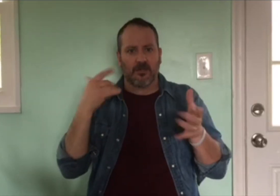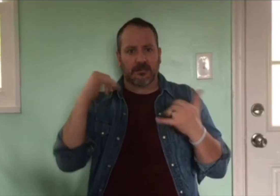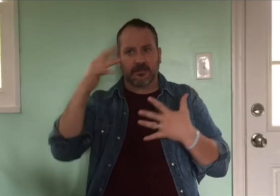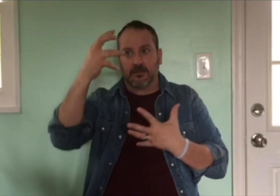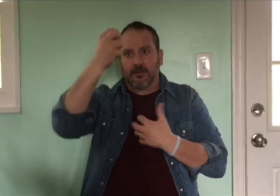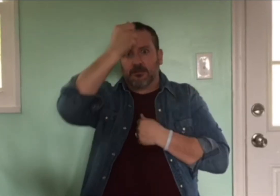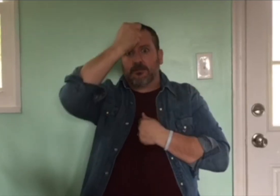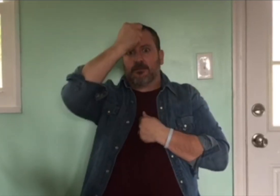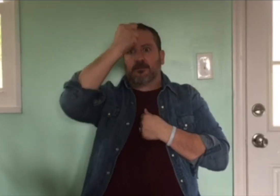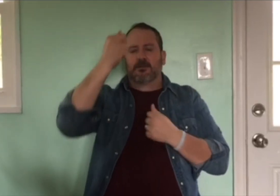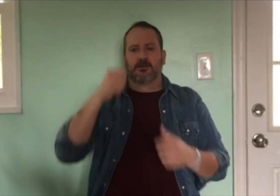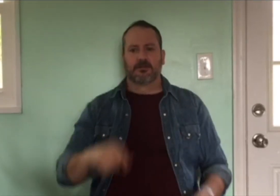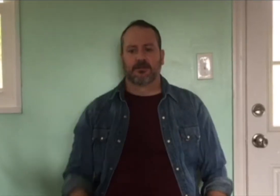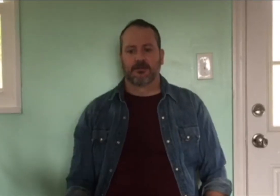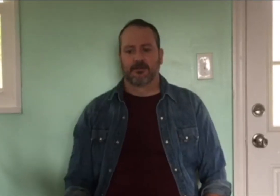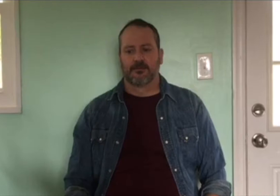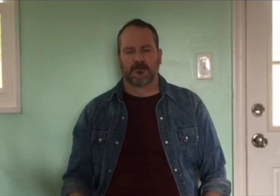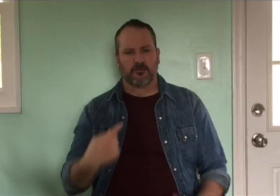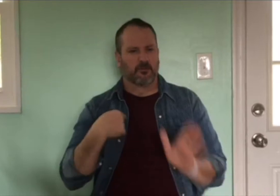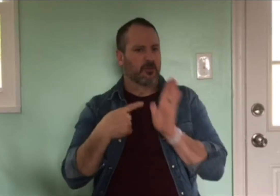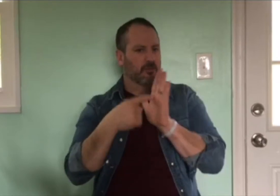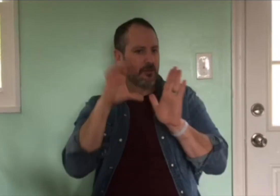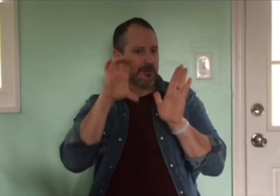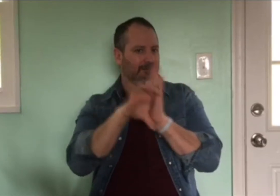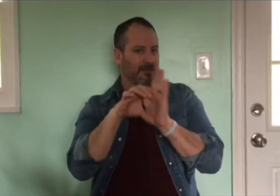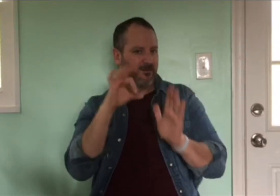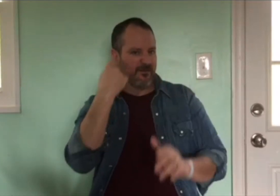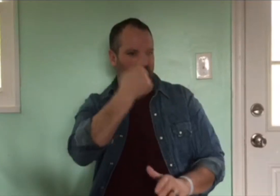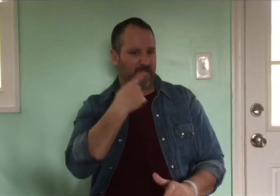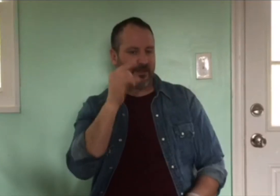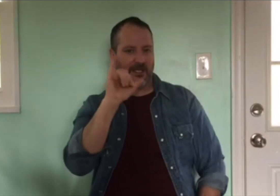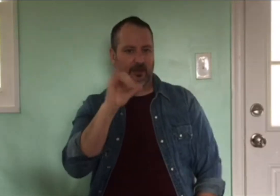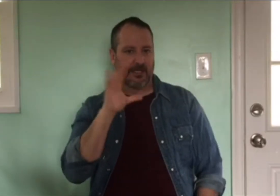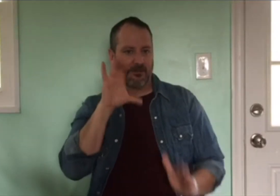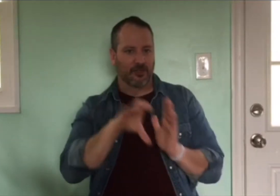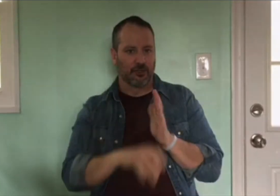Now, I’m going to show you a photo of what I looked like during that time.